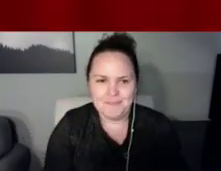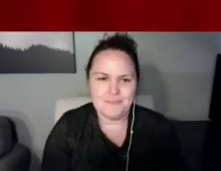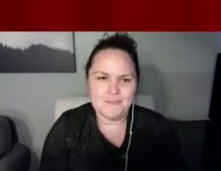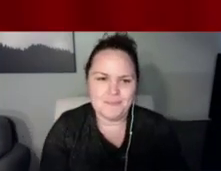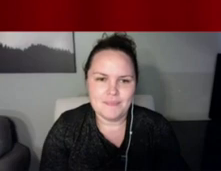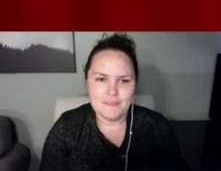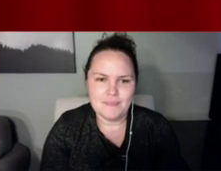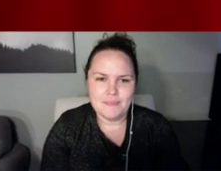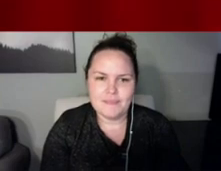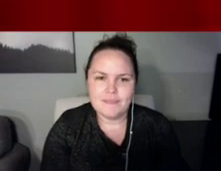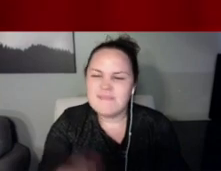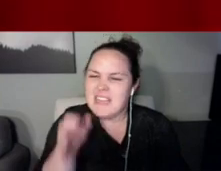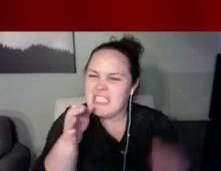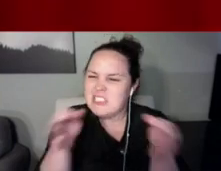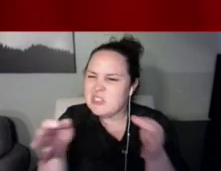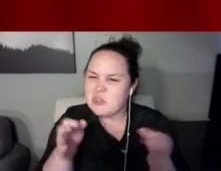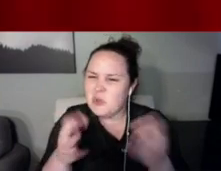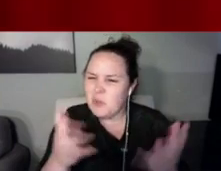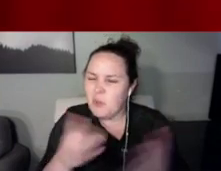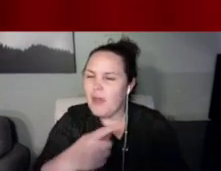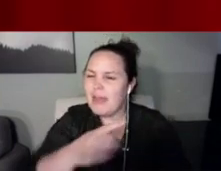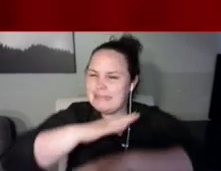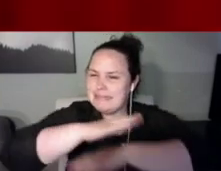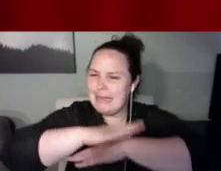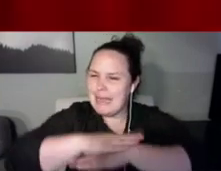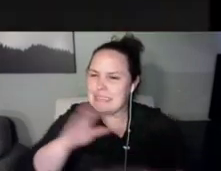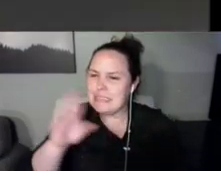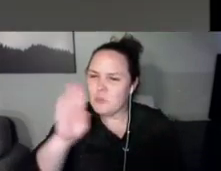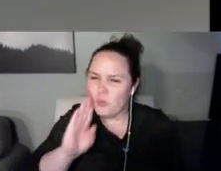Tyler: Okay. Good evening, everybody.